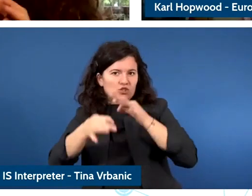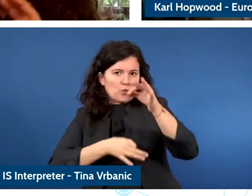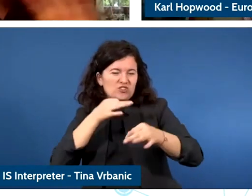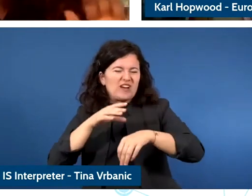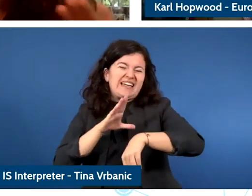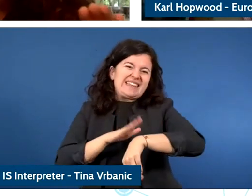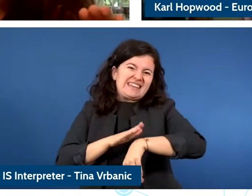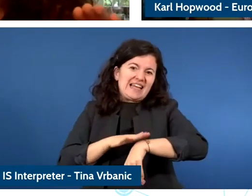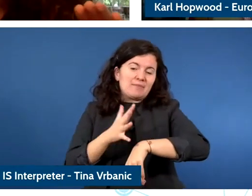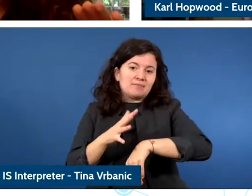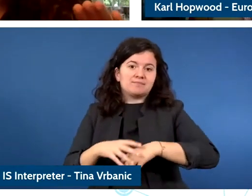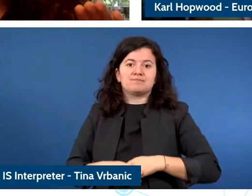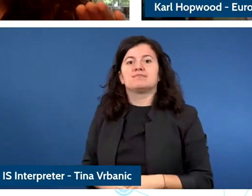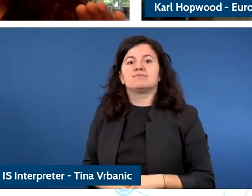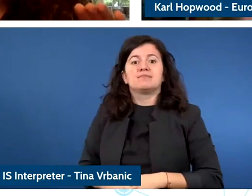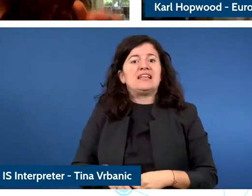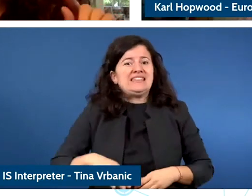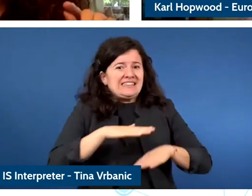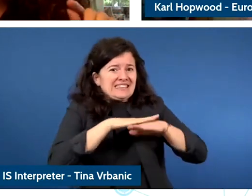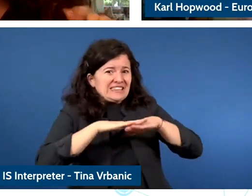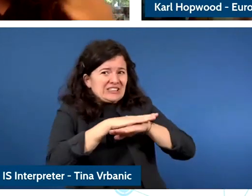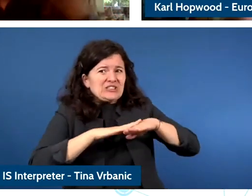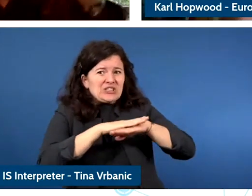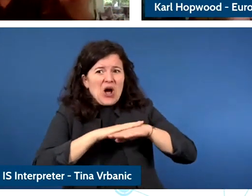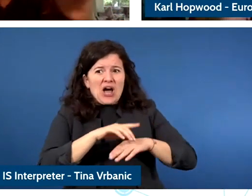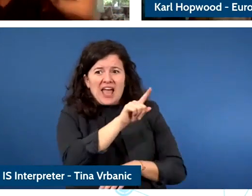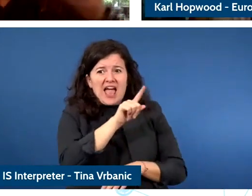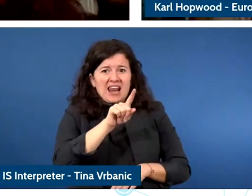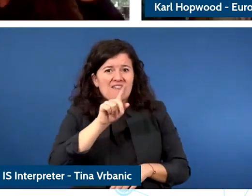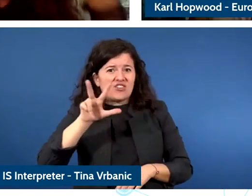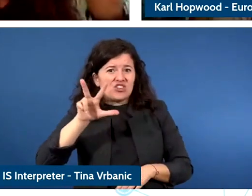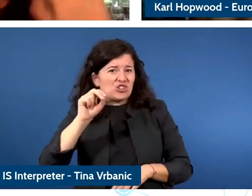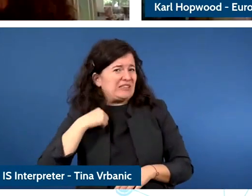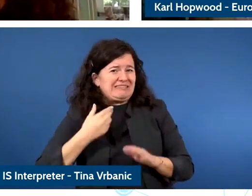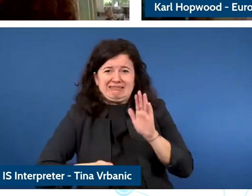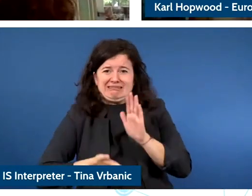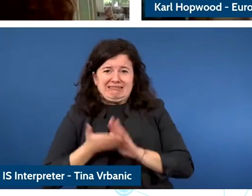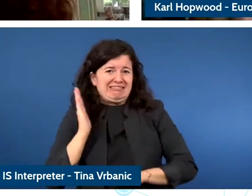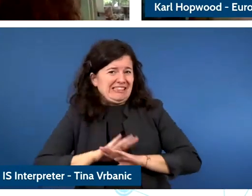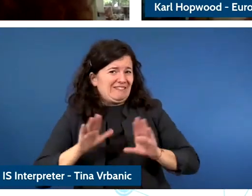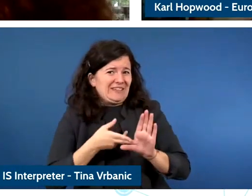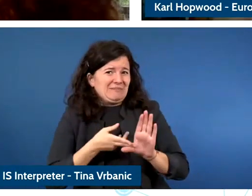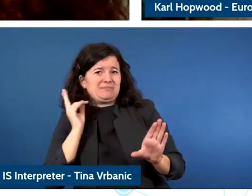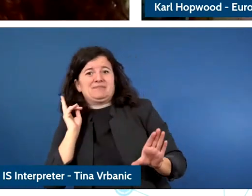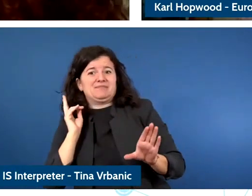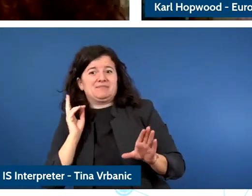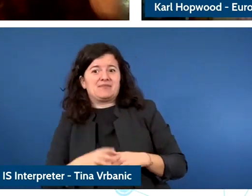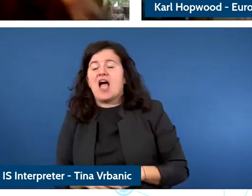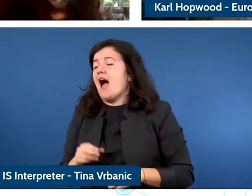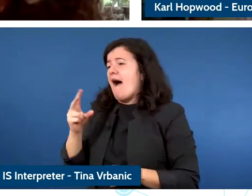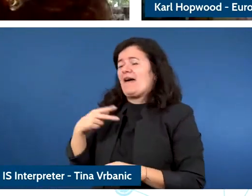I'm very sorry but I have to leave at 1130 on the hour. Okay I'm aware of that.